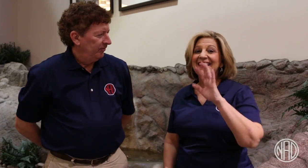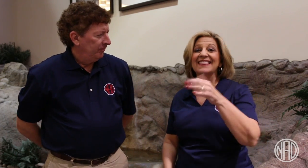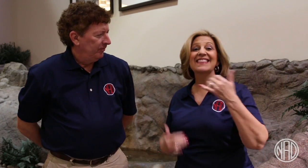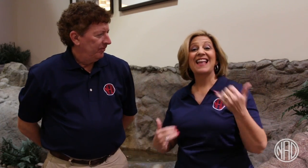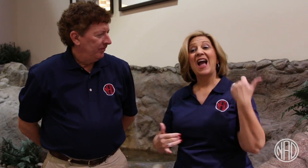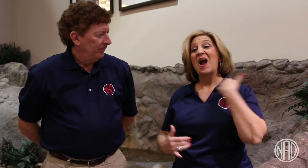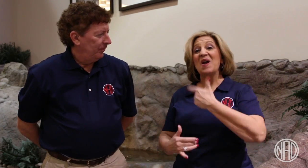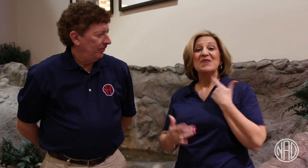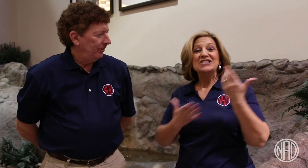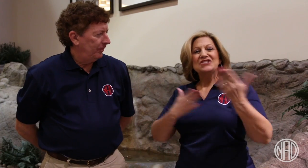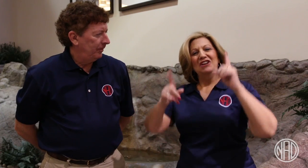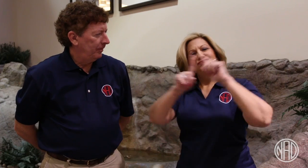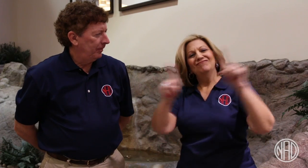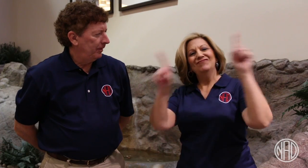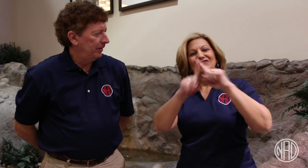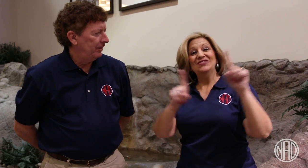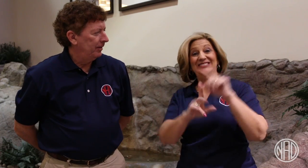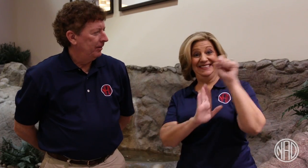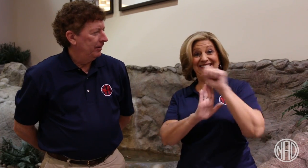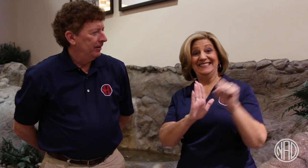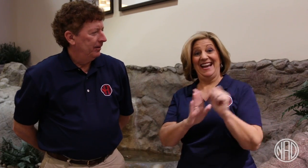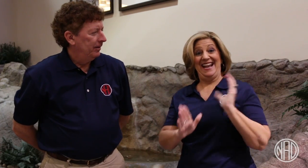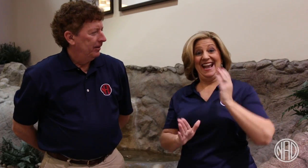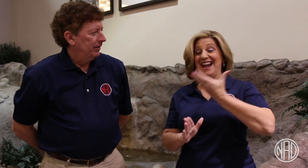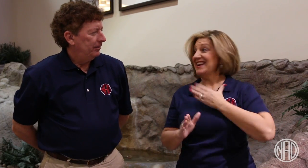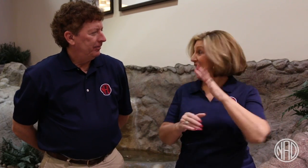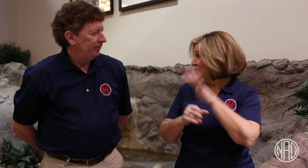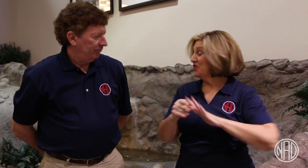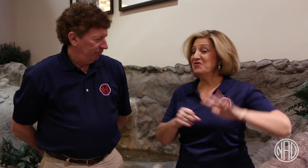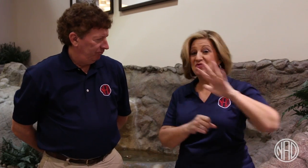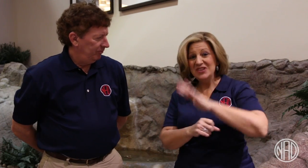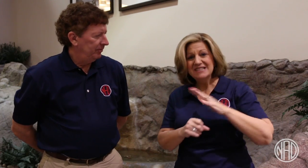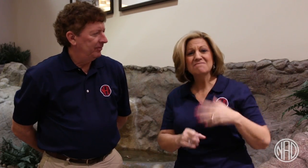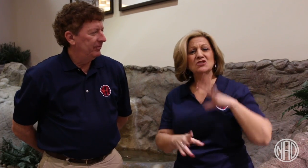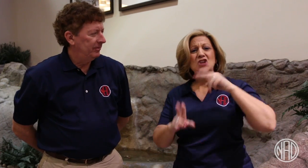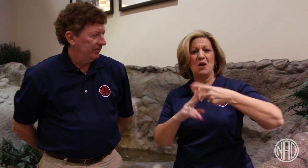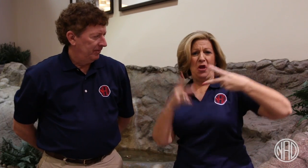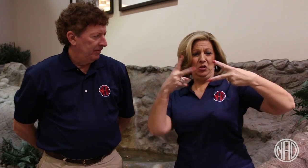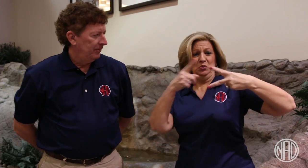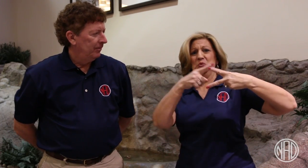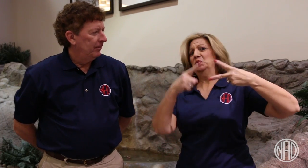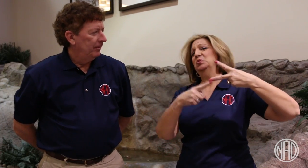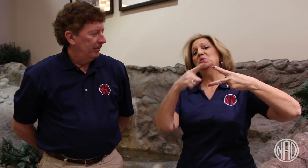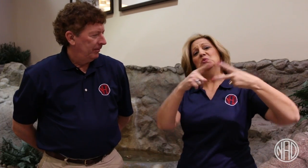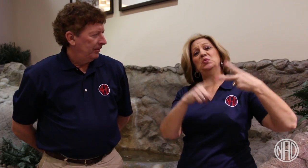We serve different states in our region and today I'd like to talk about two states.